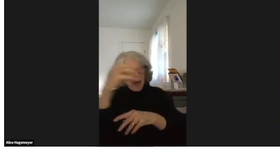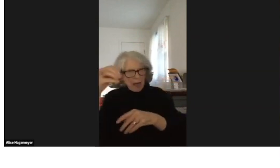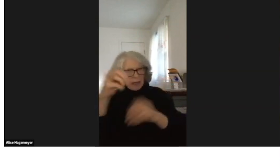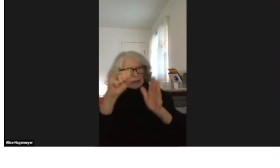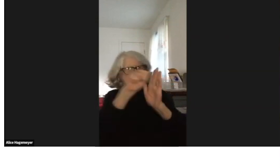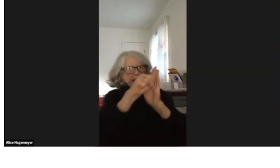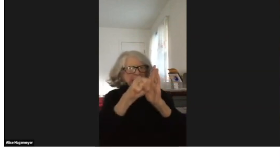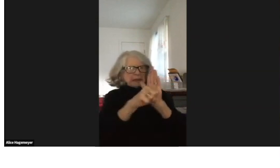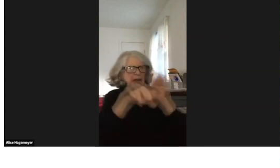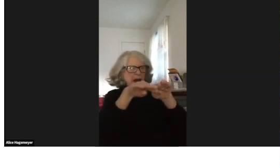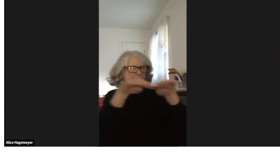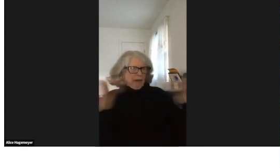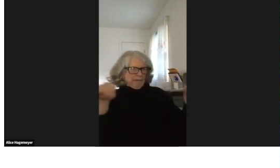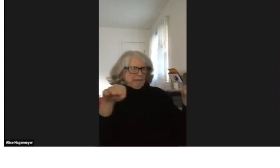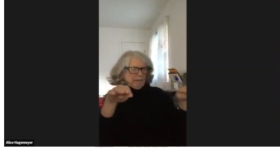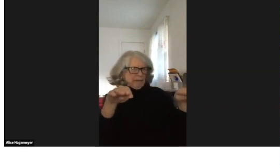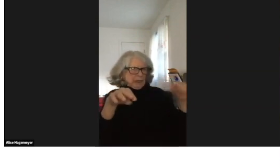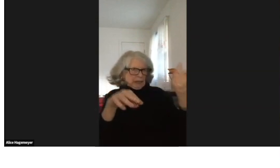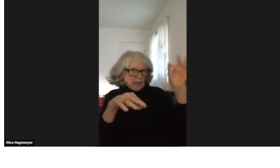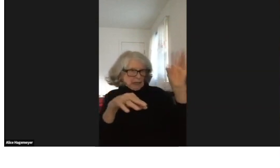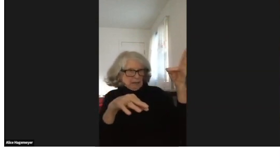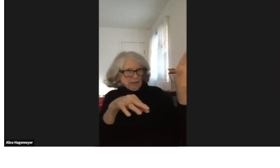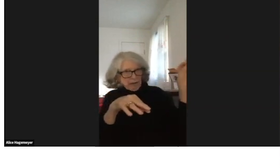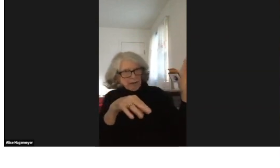on a national level as well as state level.